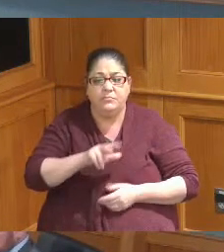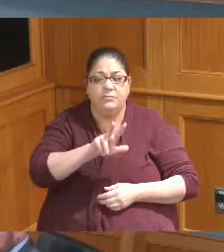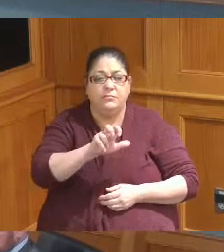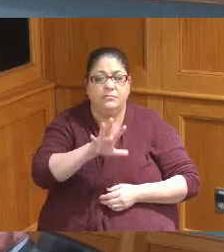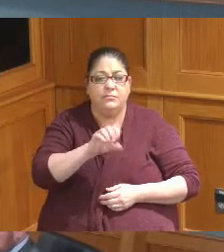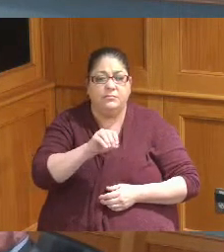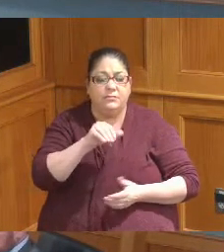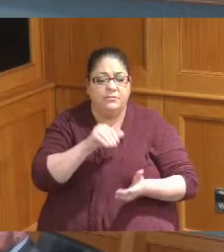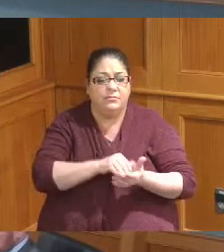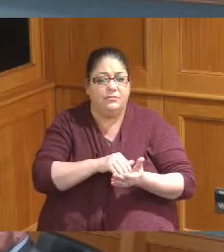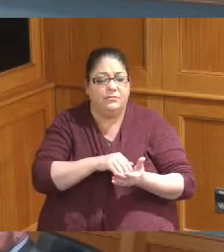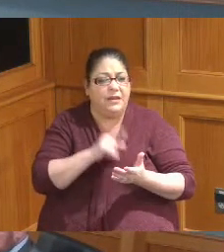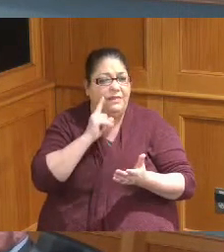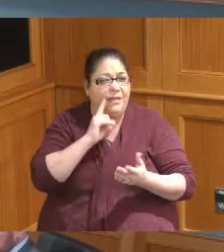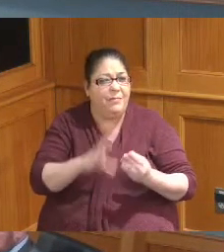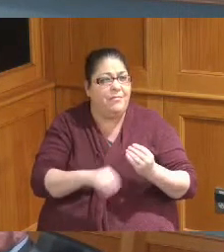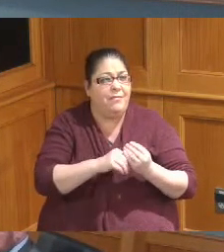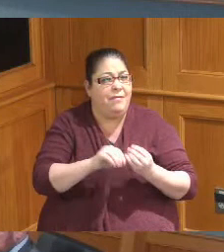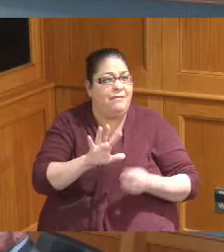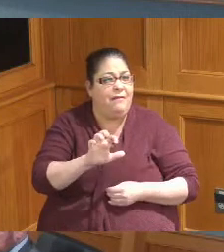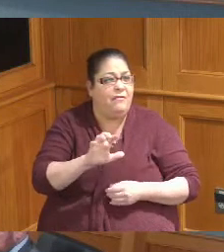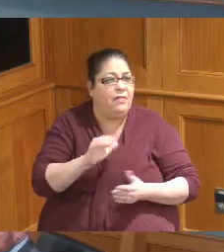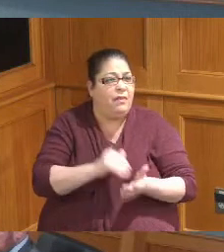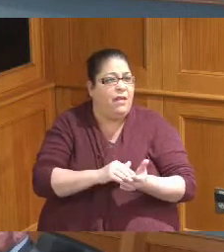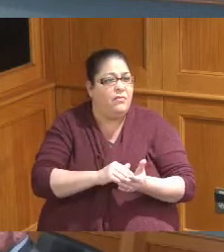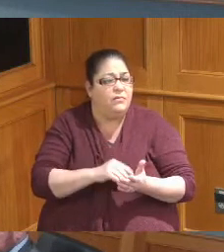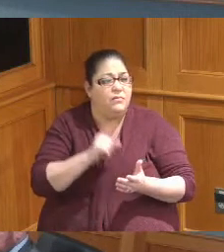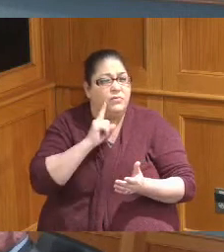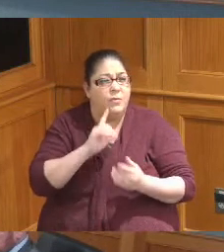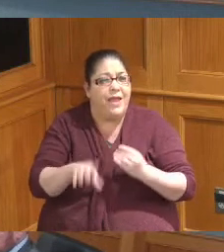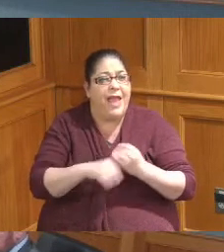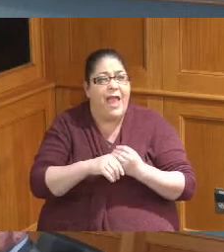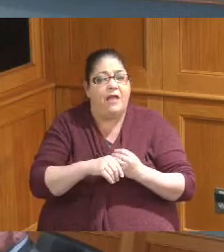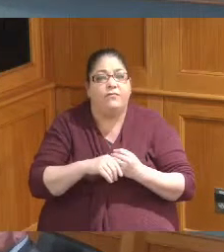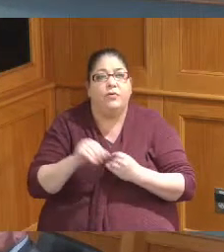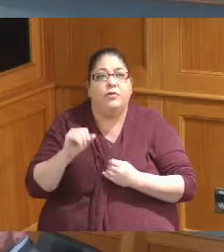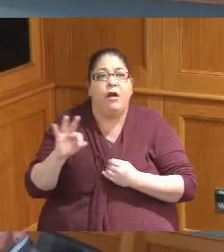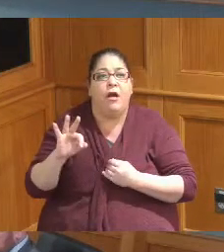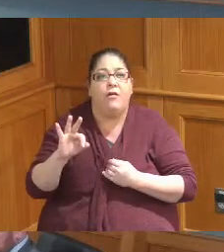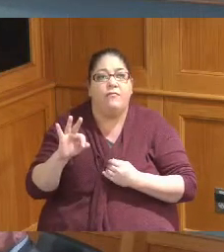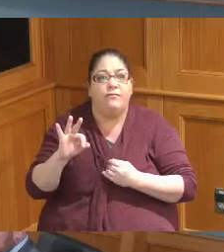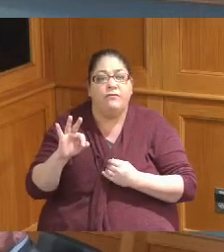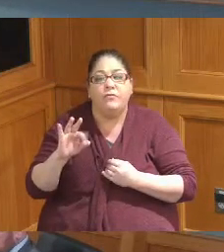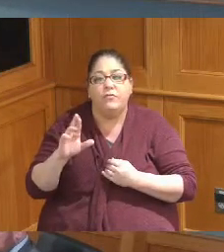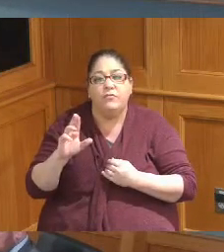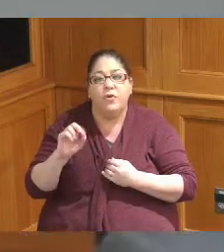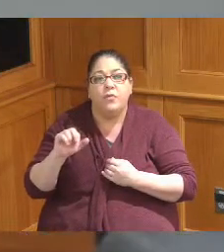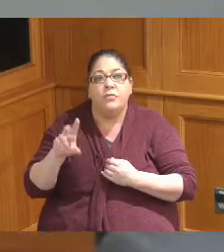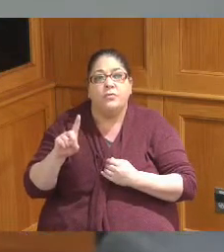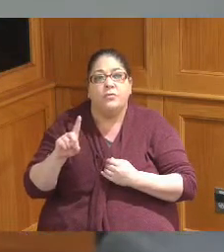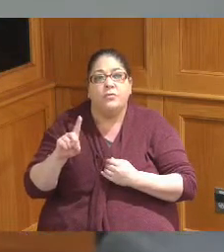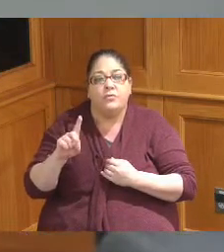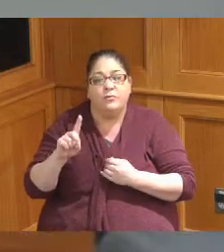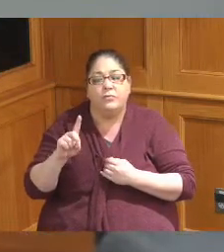initially I think we may put another 500,000 in the budget so as as Mr Long and indicated if we're